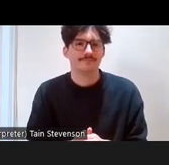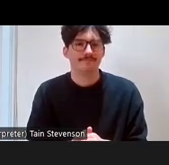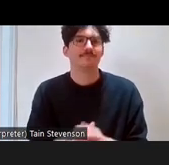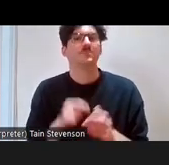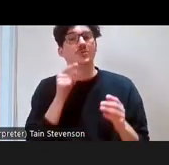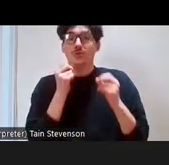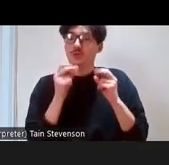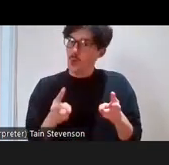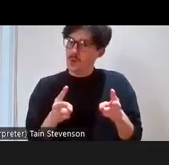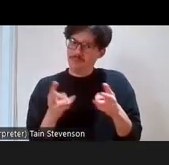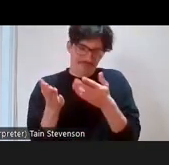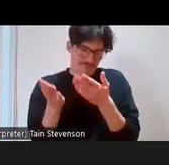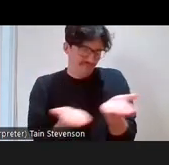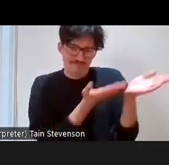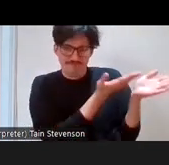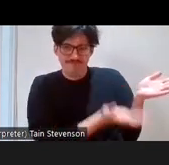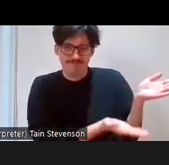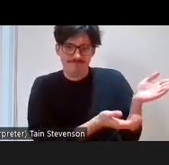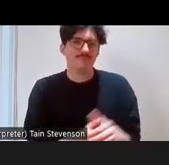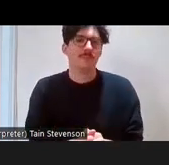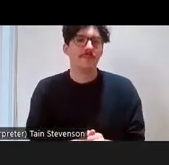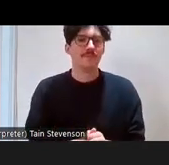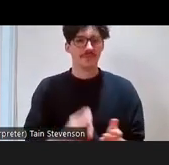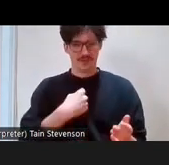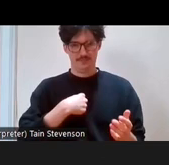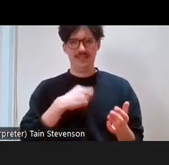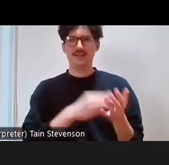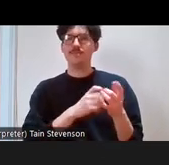fun. So, yeah me and Michelle are from Museum as Muck. We're going to talk a bit more about